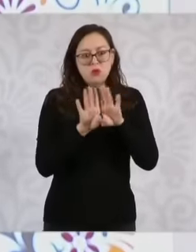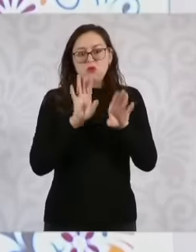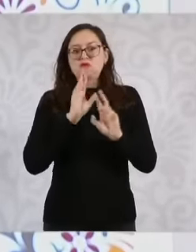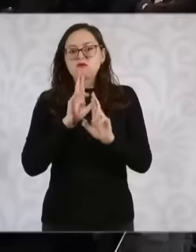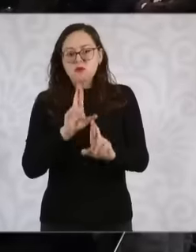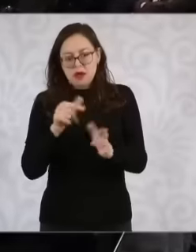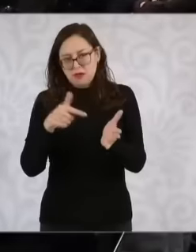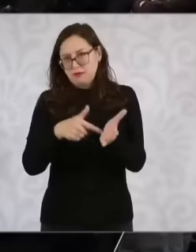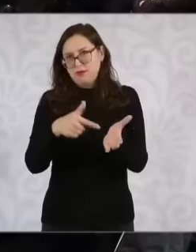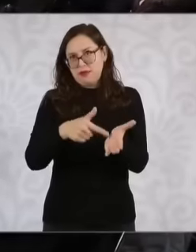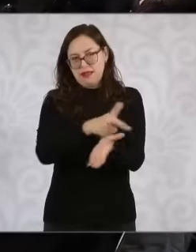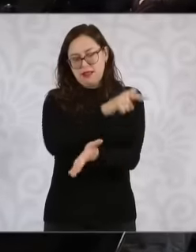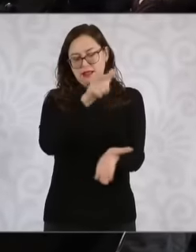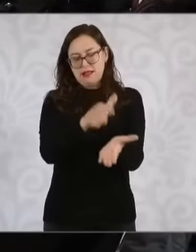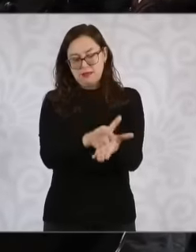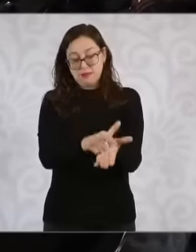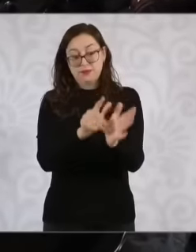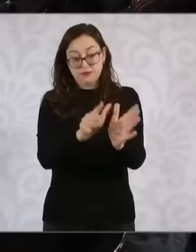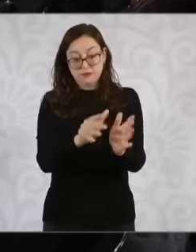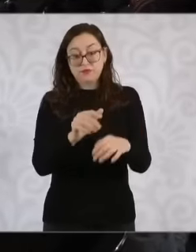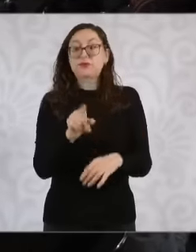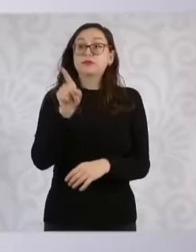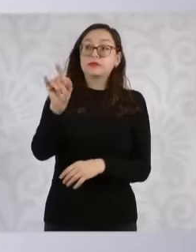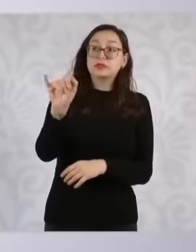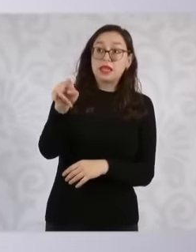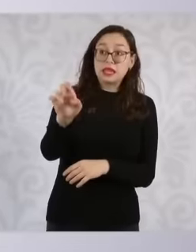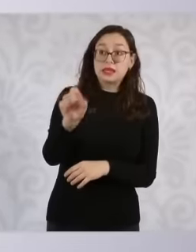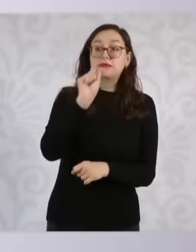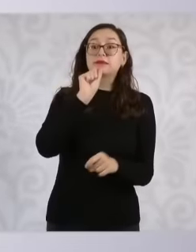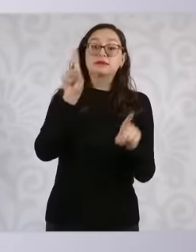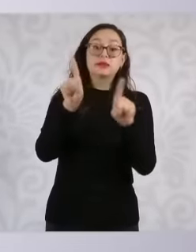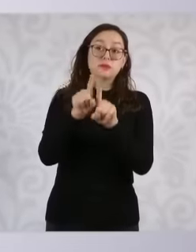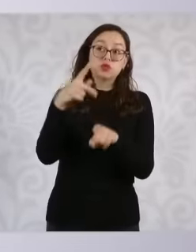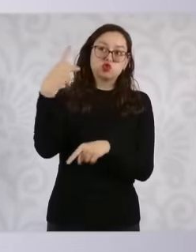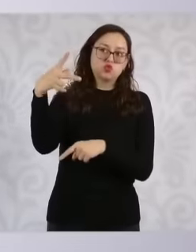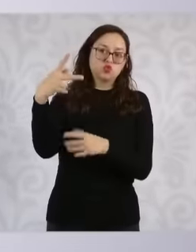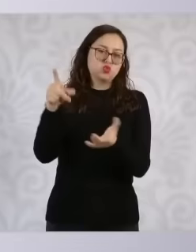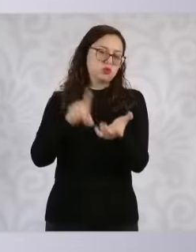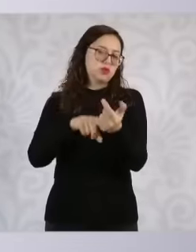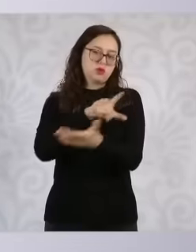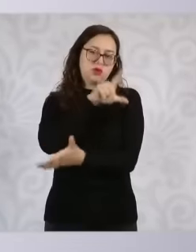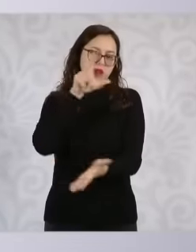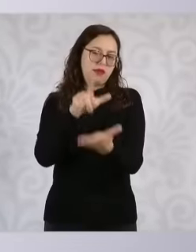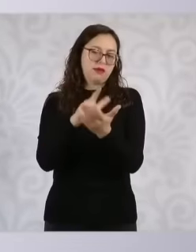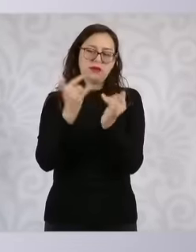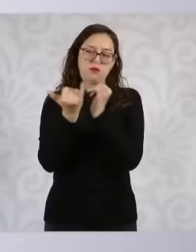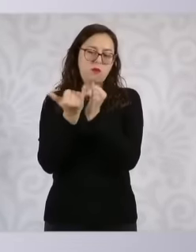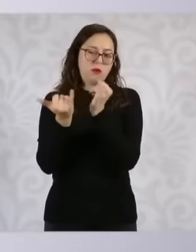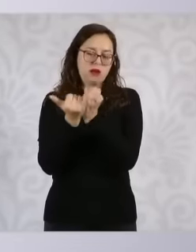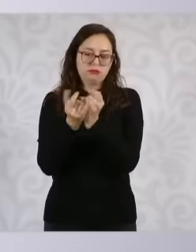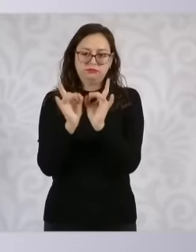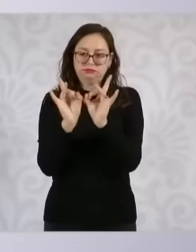the INE. Faced with any problem, it has its instruments to be able to resolve any